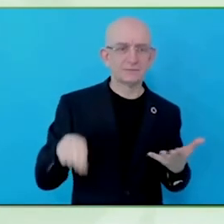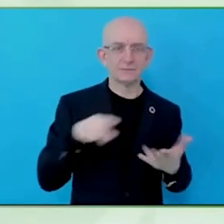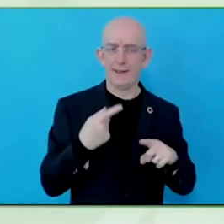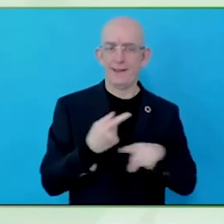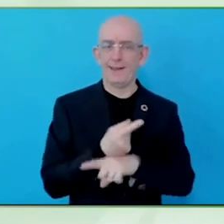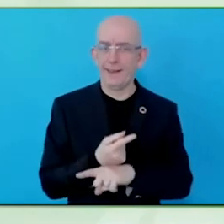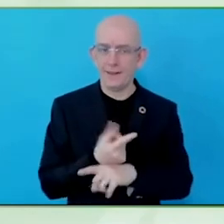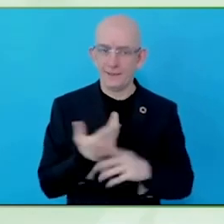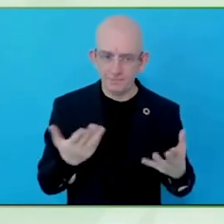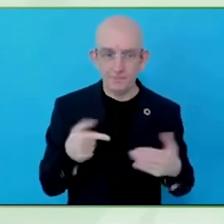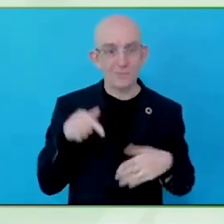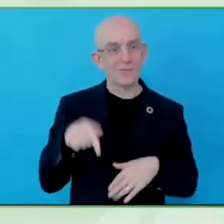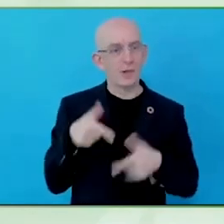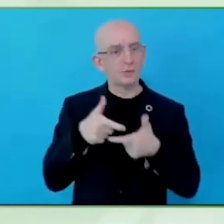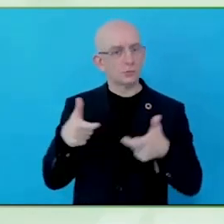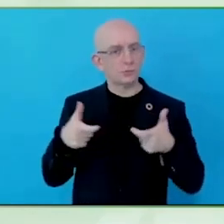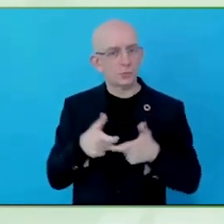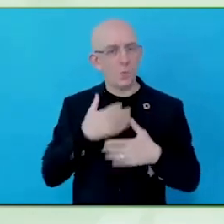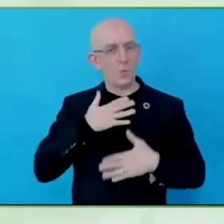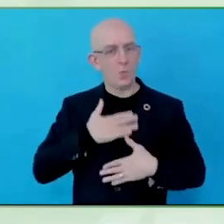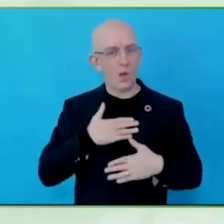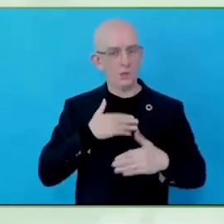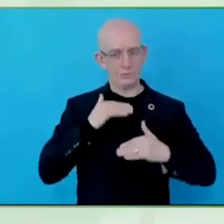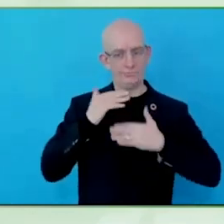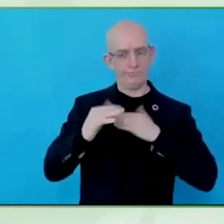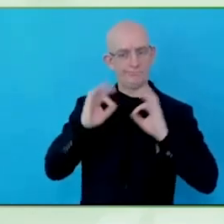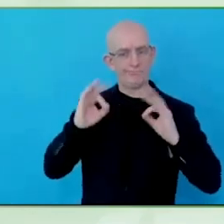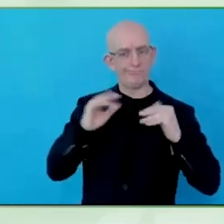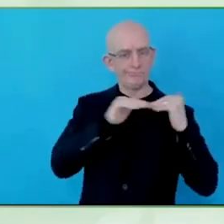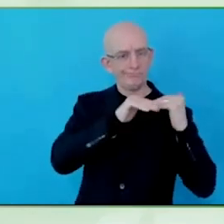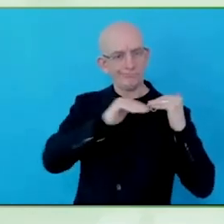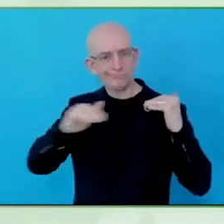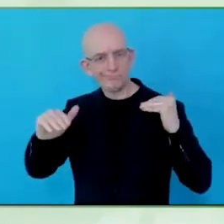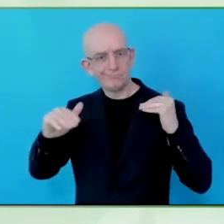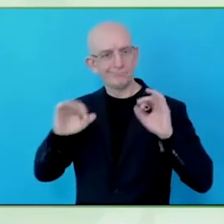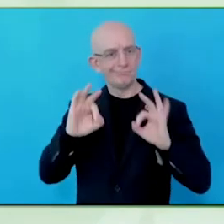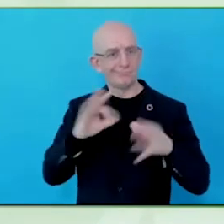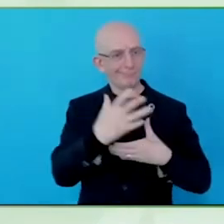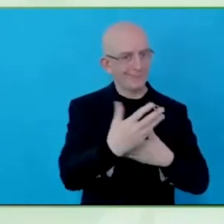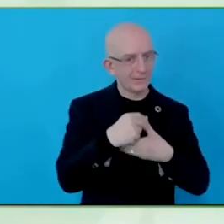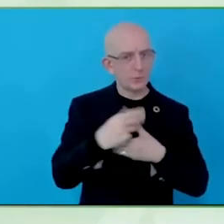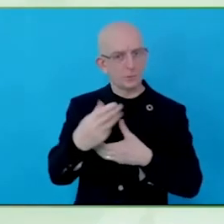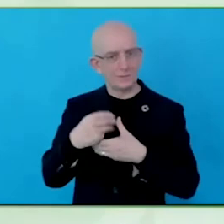customer base employee base or whatever you are trying to – citizen-based – that you are trying to better understand.